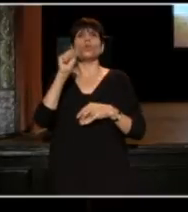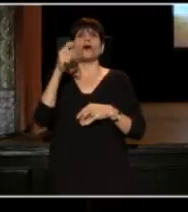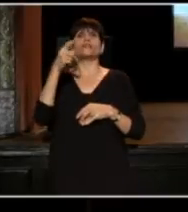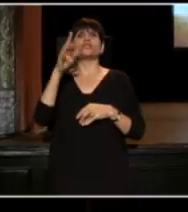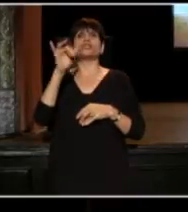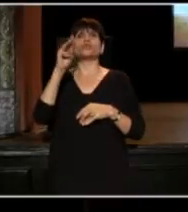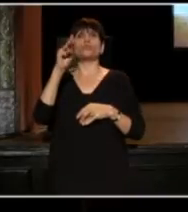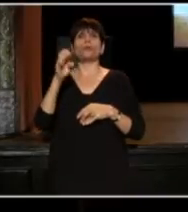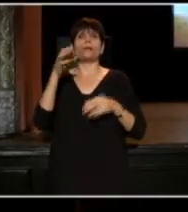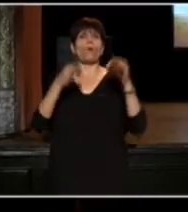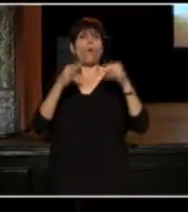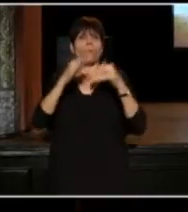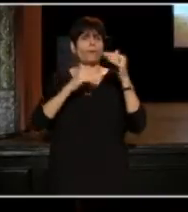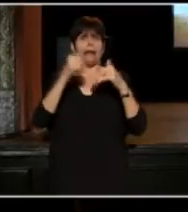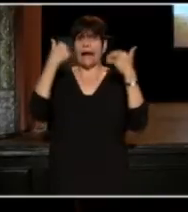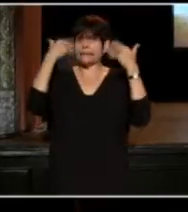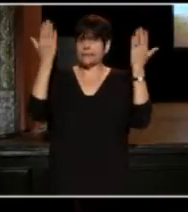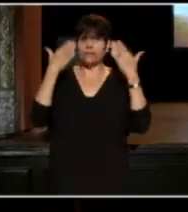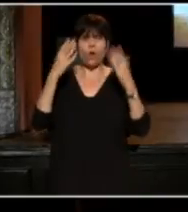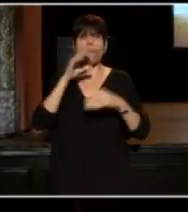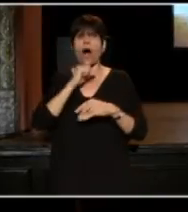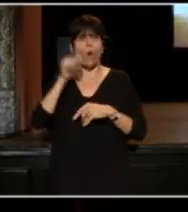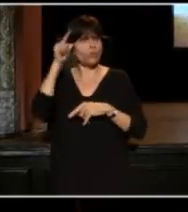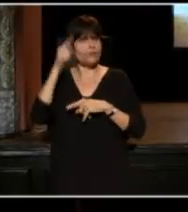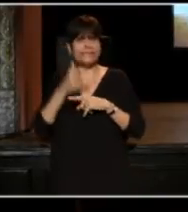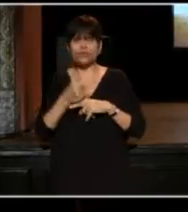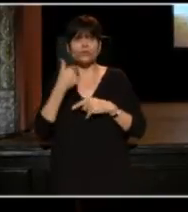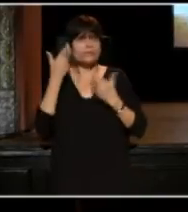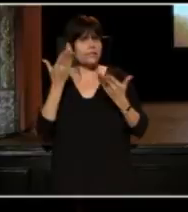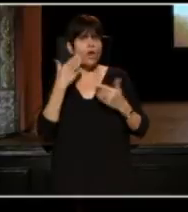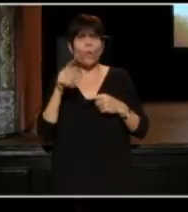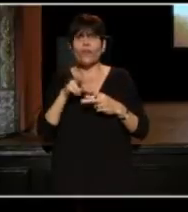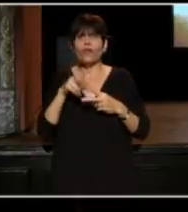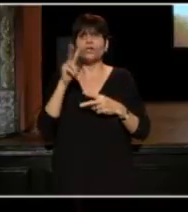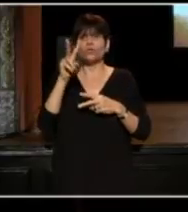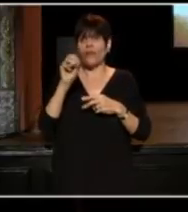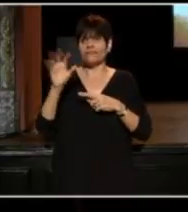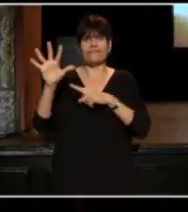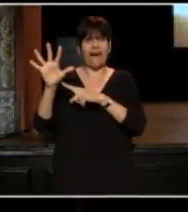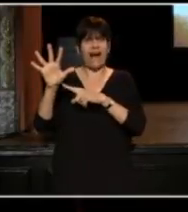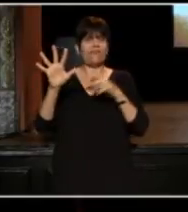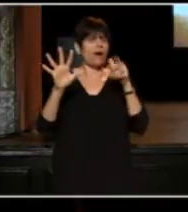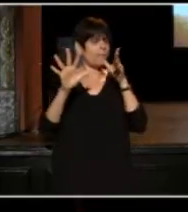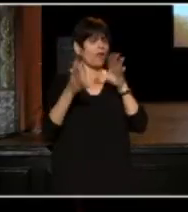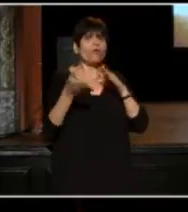Fact that I did not know nor did my older sisters know until 2005 when our mother passed away.